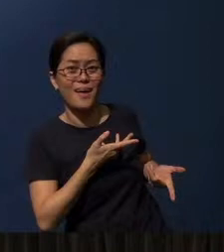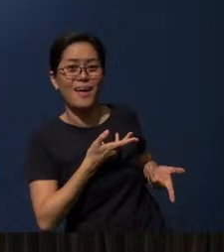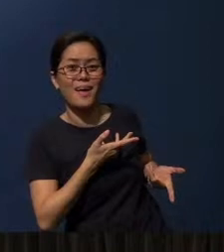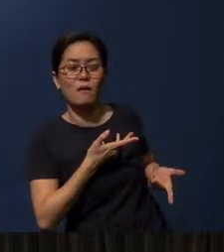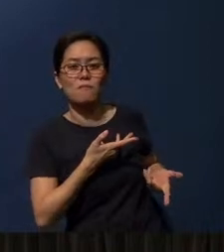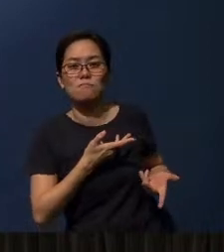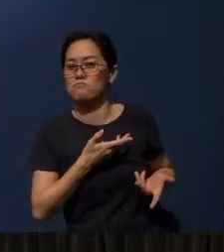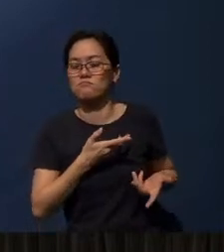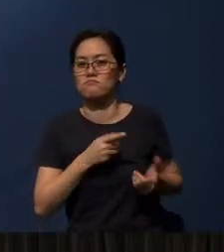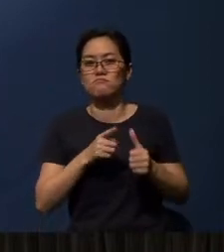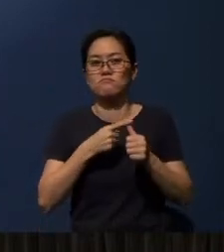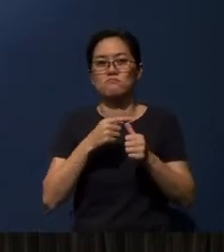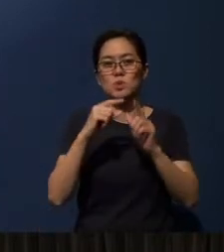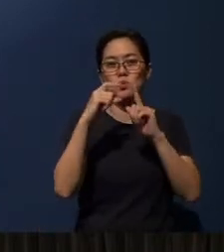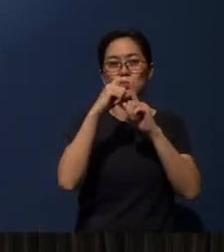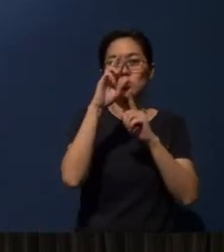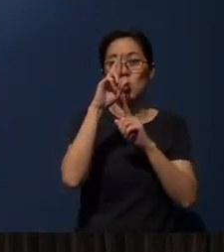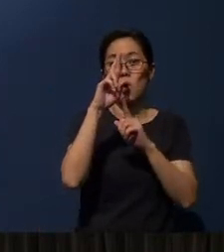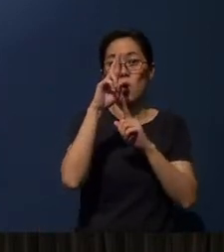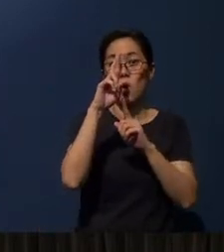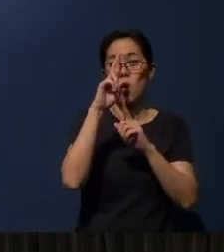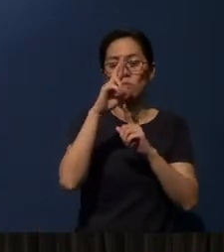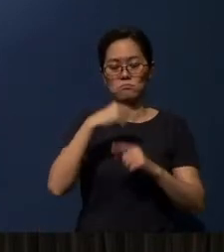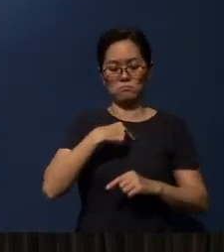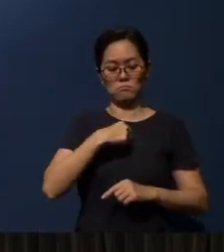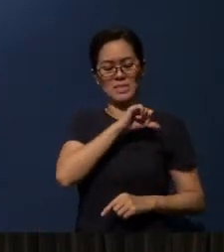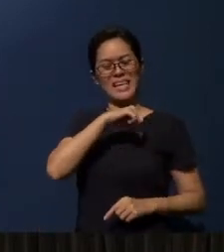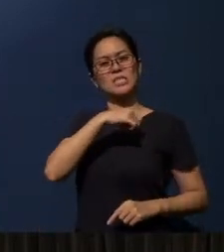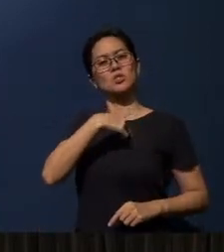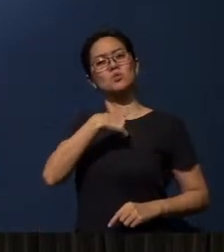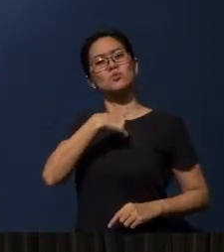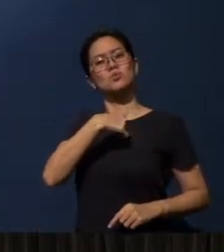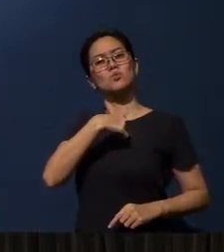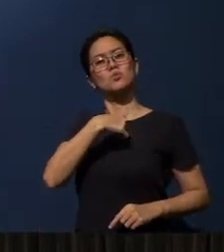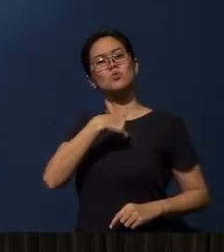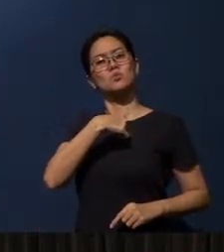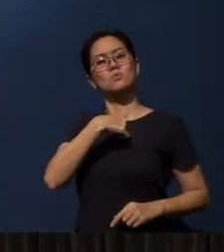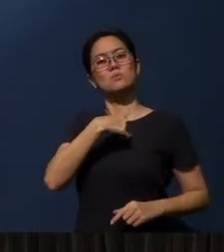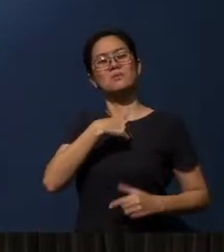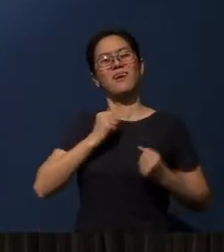The first word “R” is talking about the attitude in all of us - Surrender.